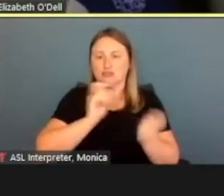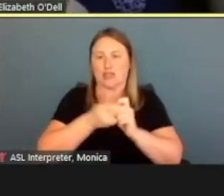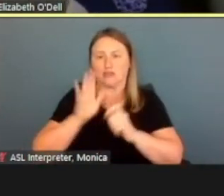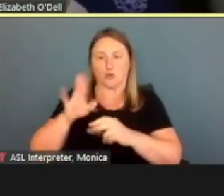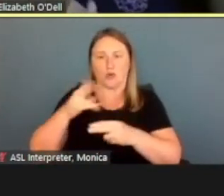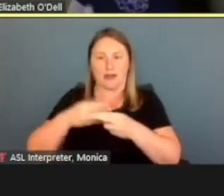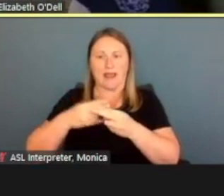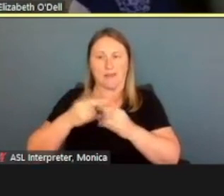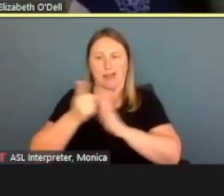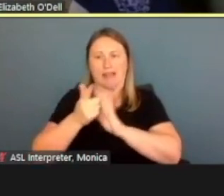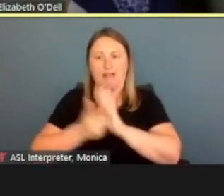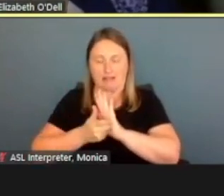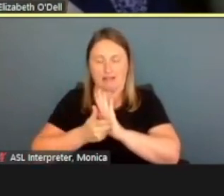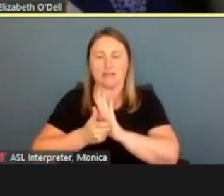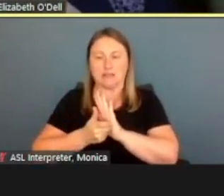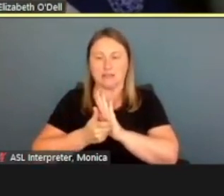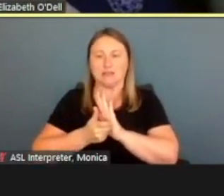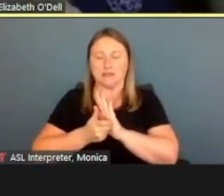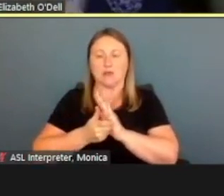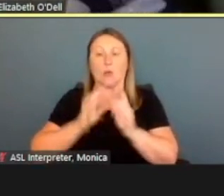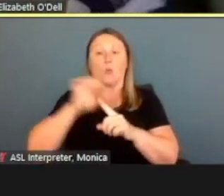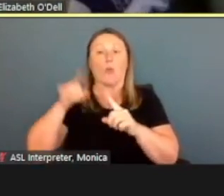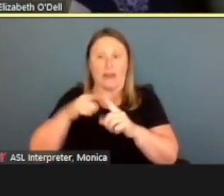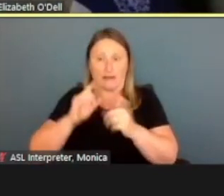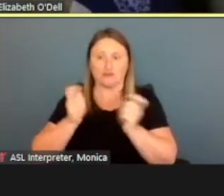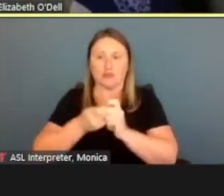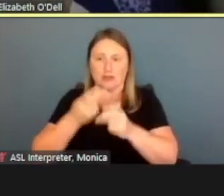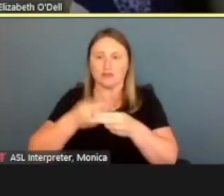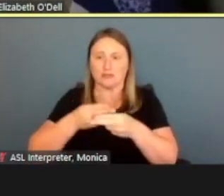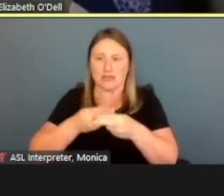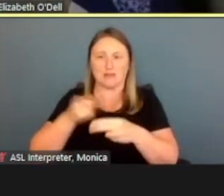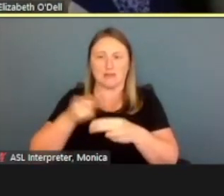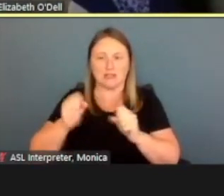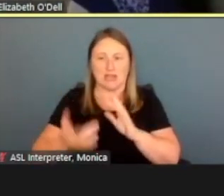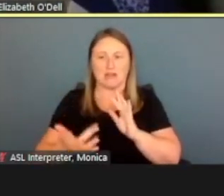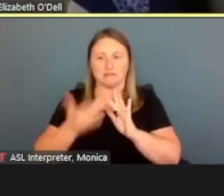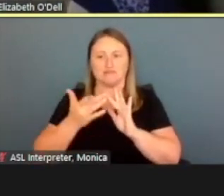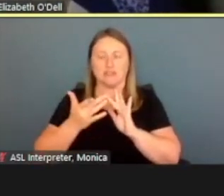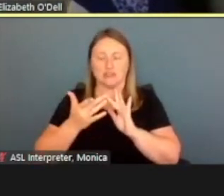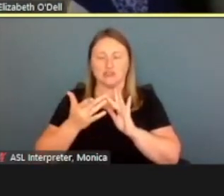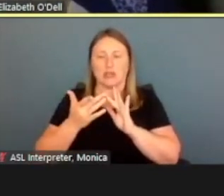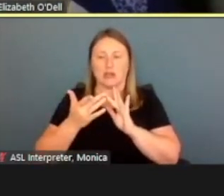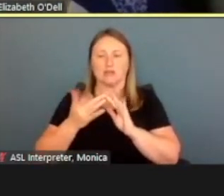At the point that she does change her name, then she can easily just reach out to her local agency